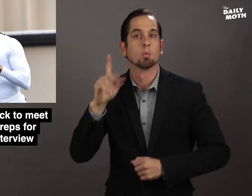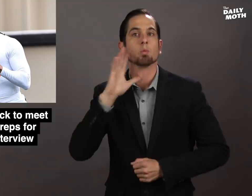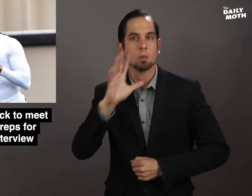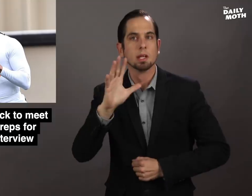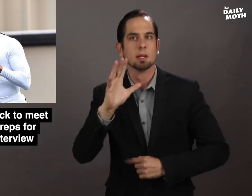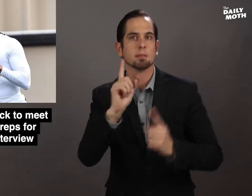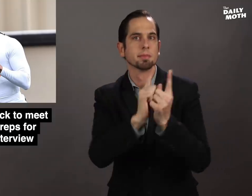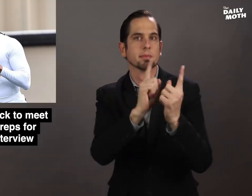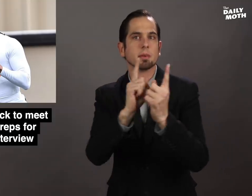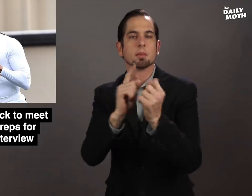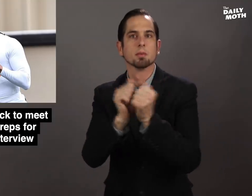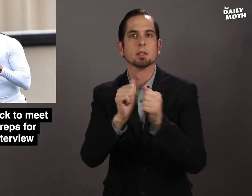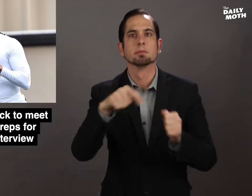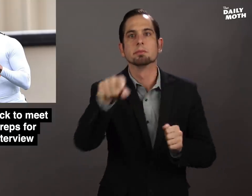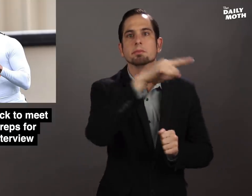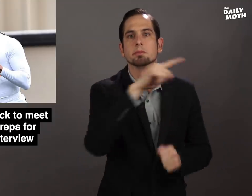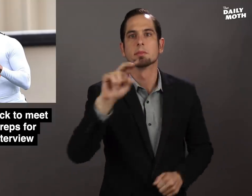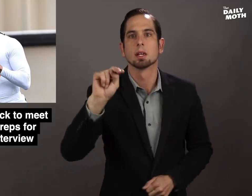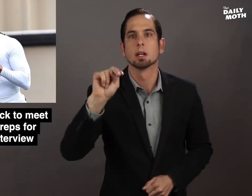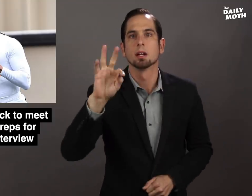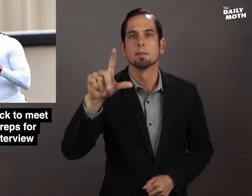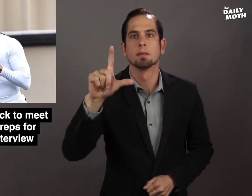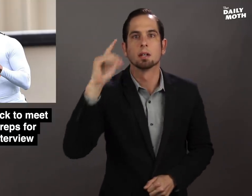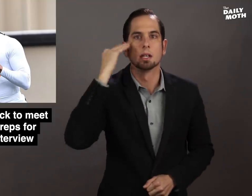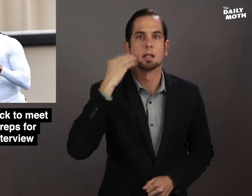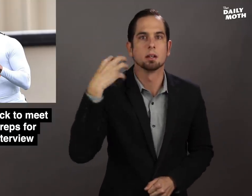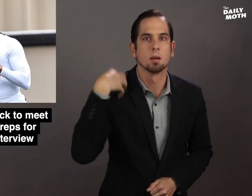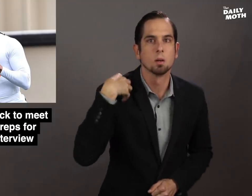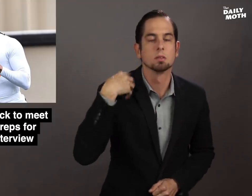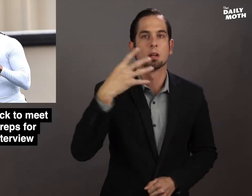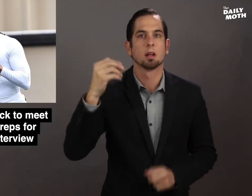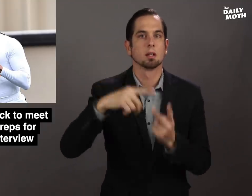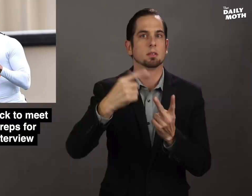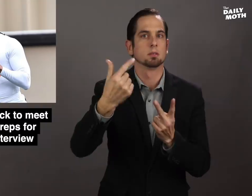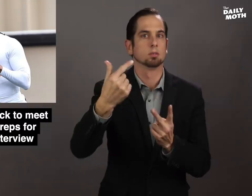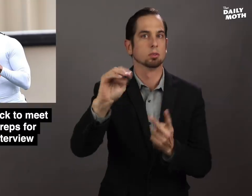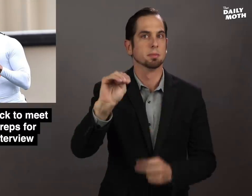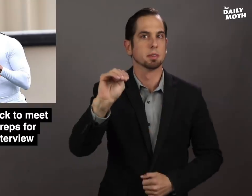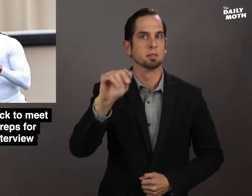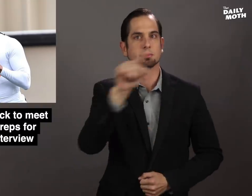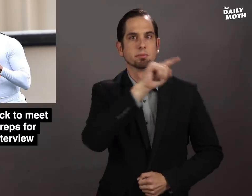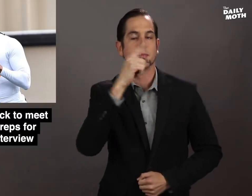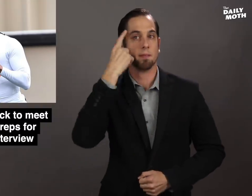he would meet with NFL head coaches and GMs for